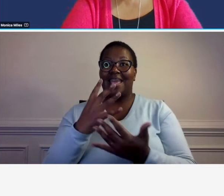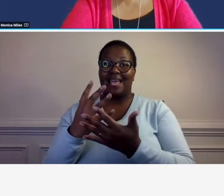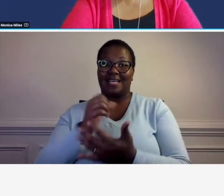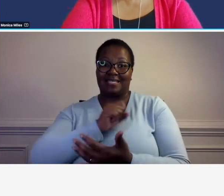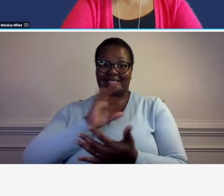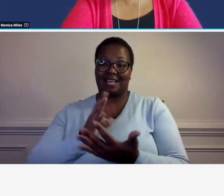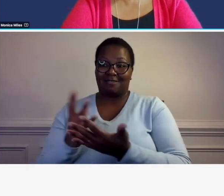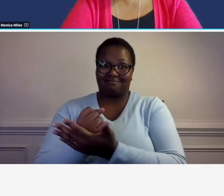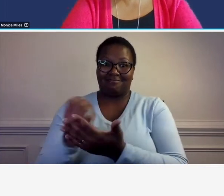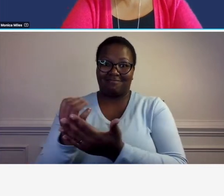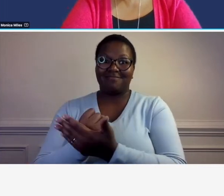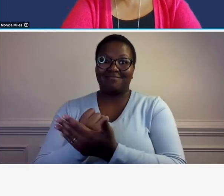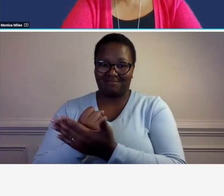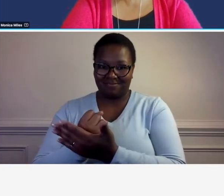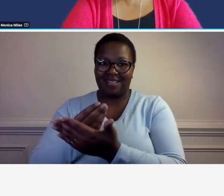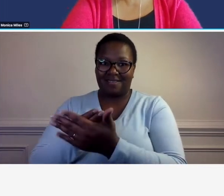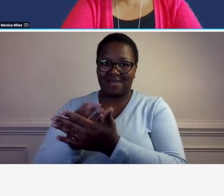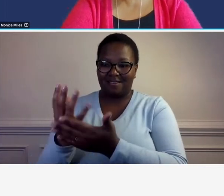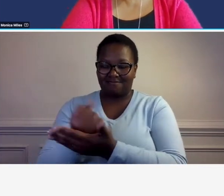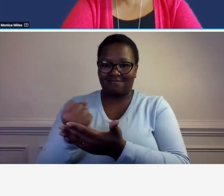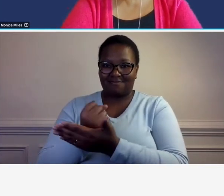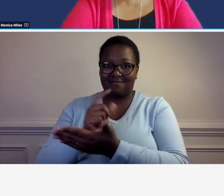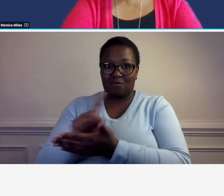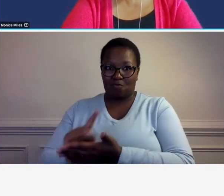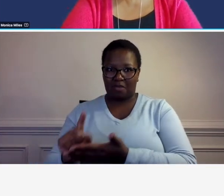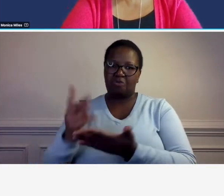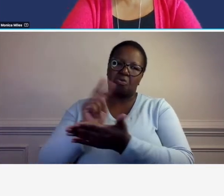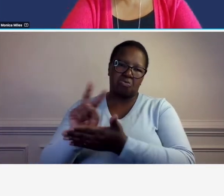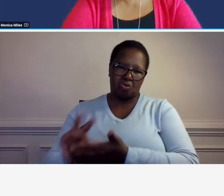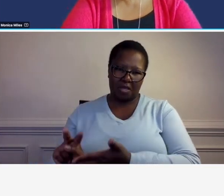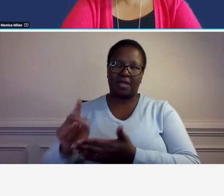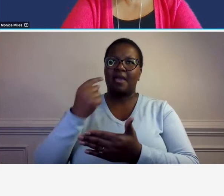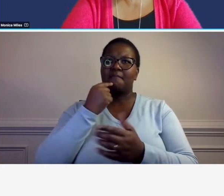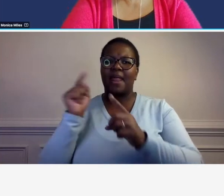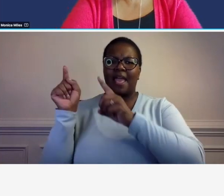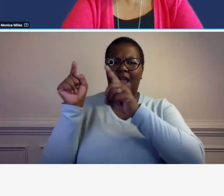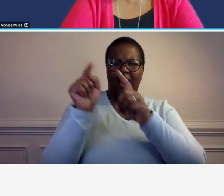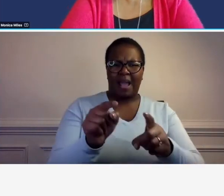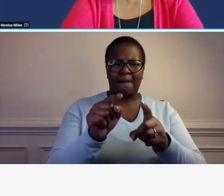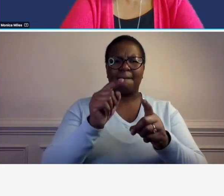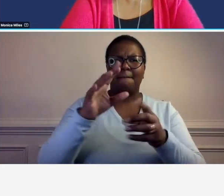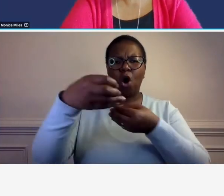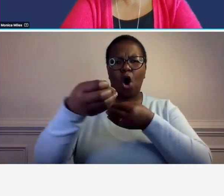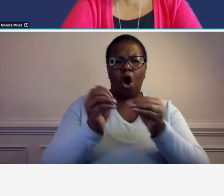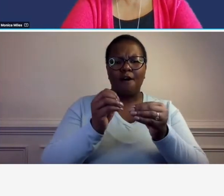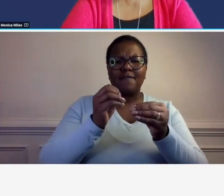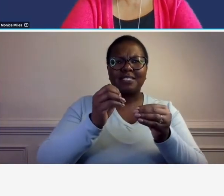has to come into the office over the weekend to fix mistakes he made in a drawing the previous day